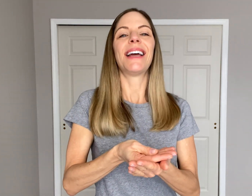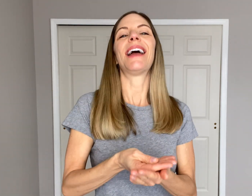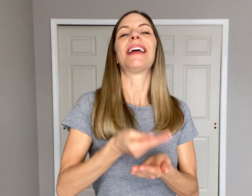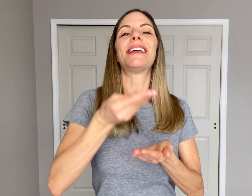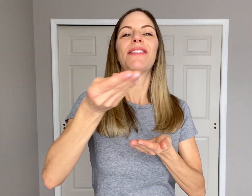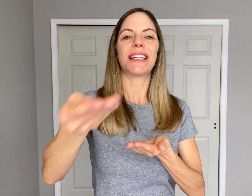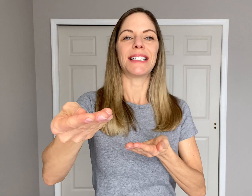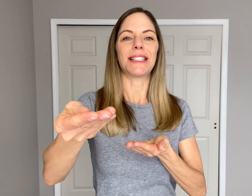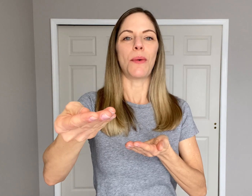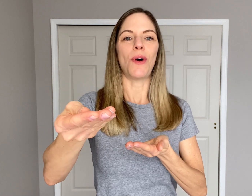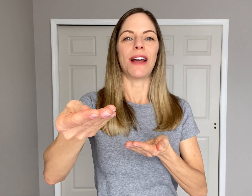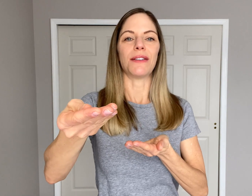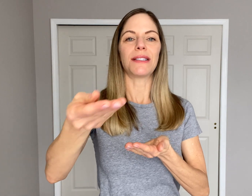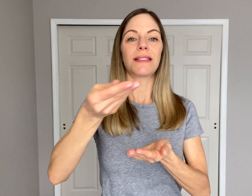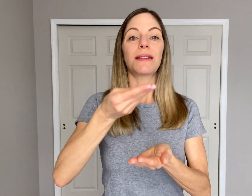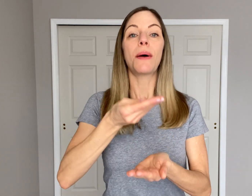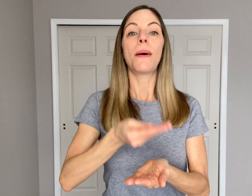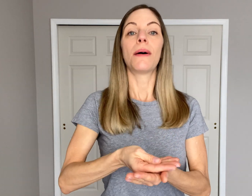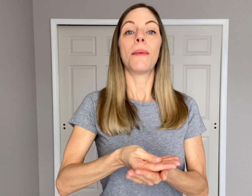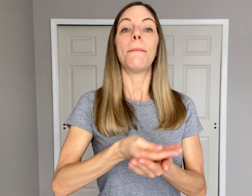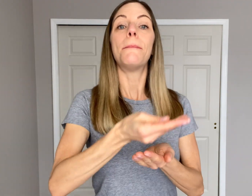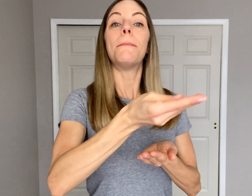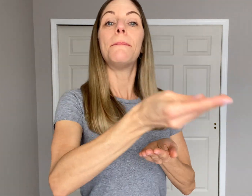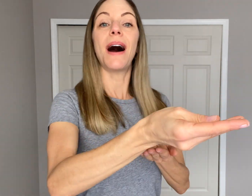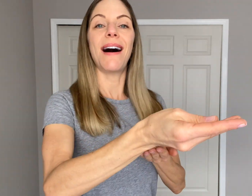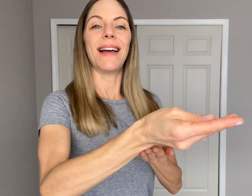and giving it to someone else. "Buy"